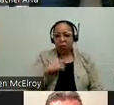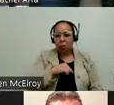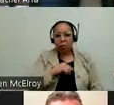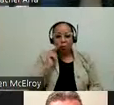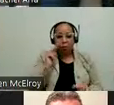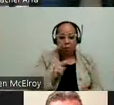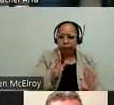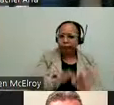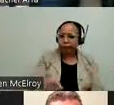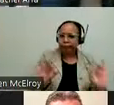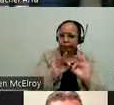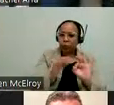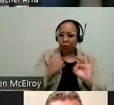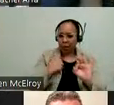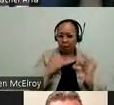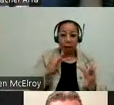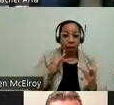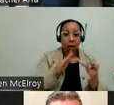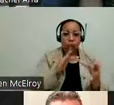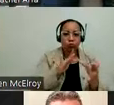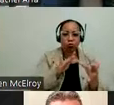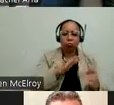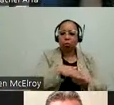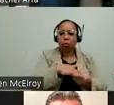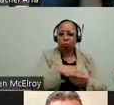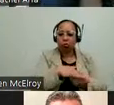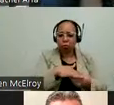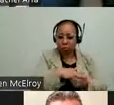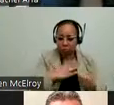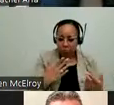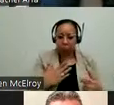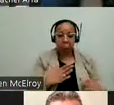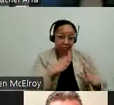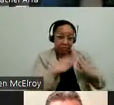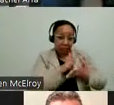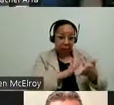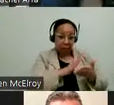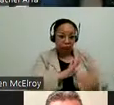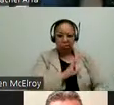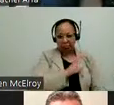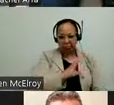locations, including city colleges to reach out to students with